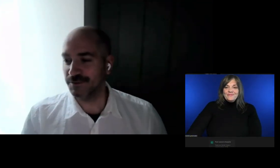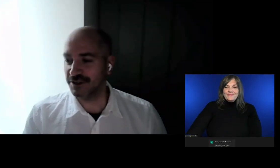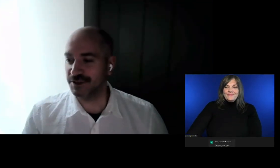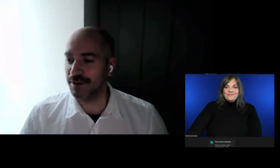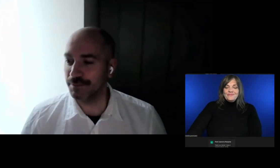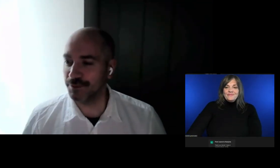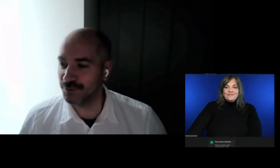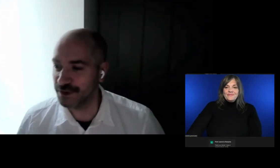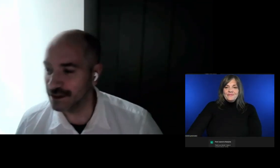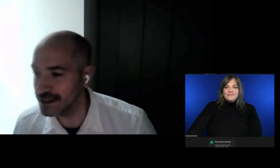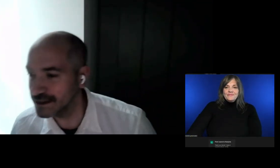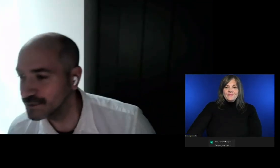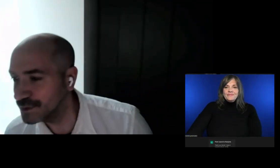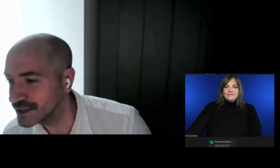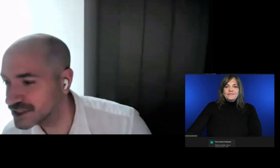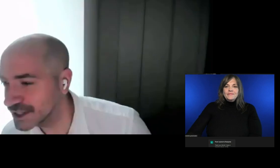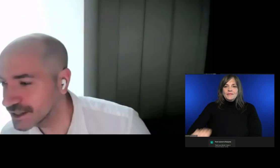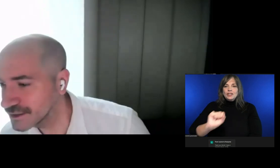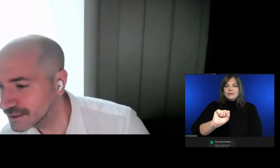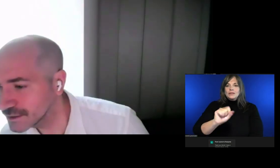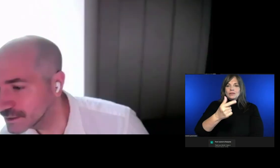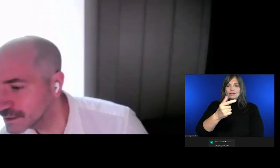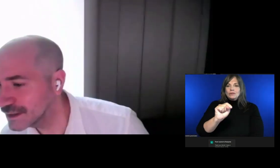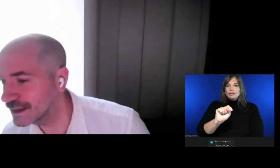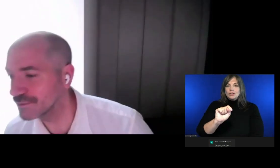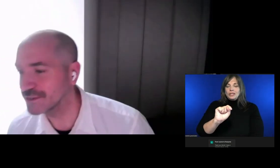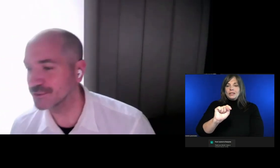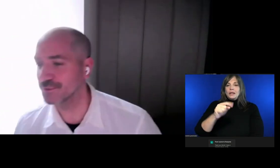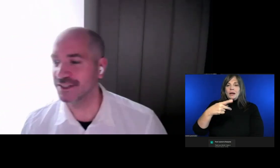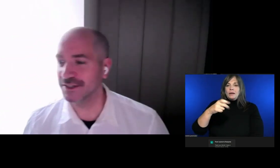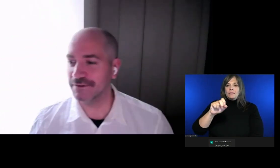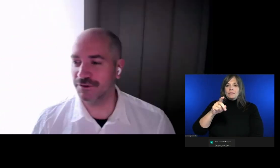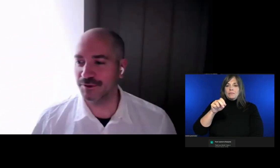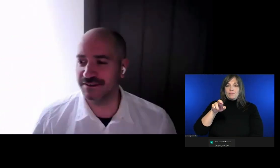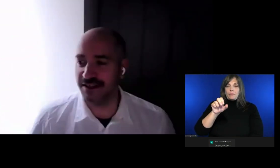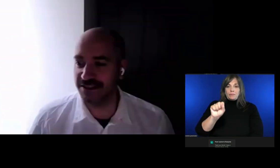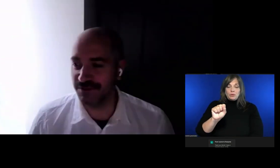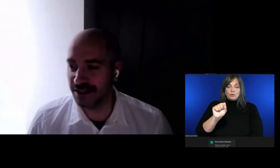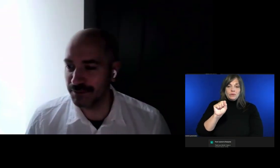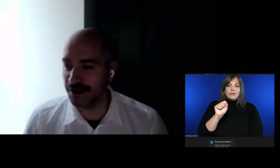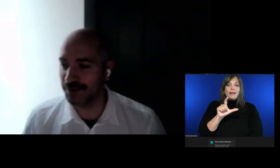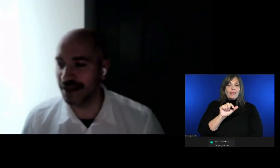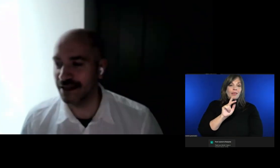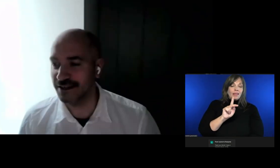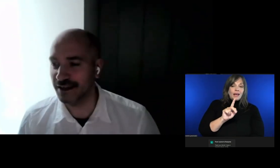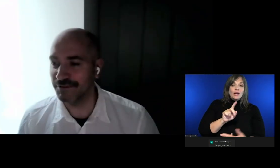Question from Sergeant Pepper. Will the links be shared for the presentation after the video?